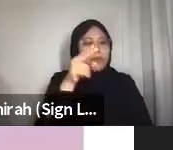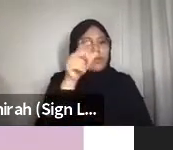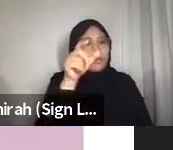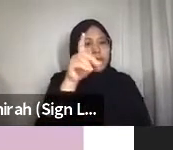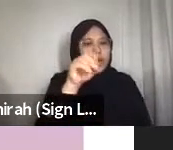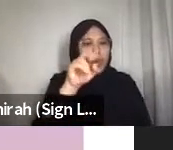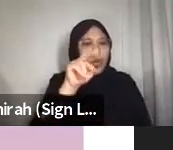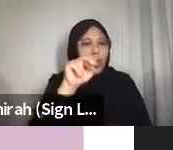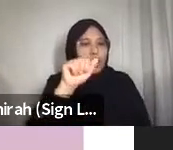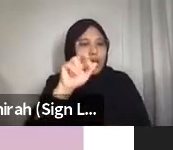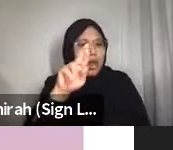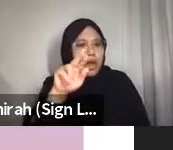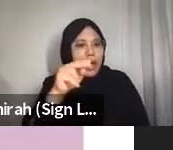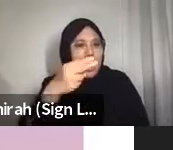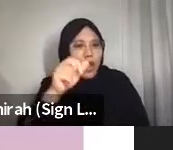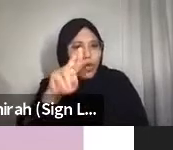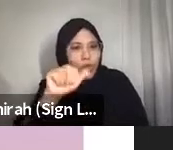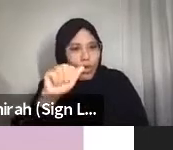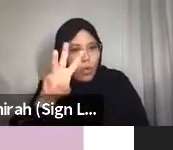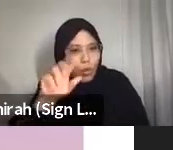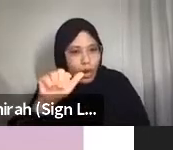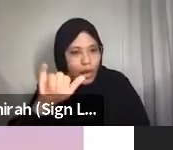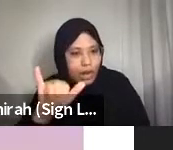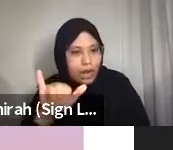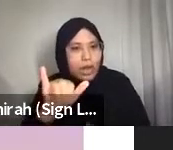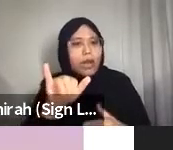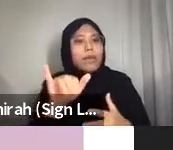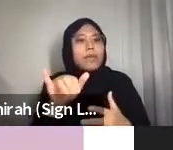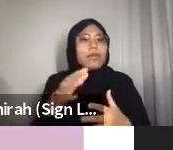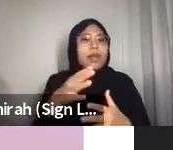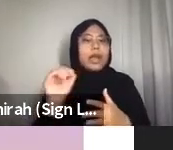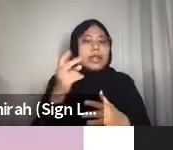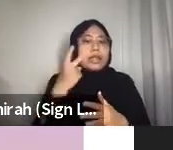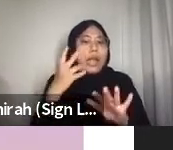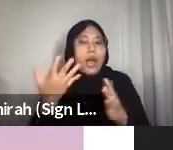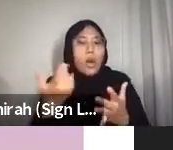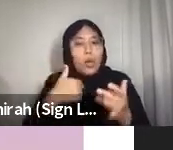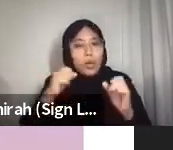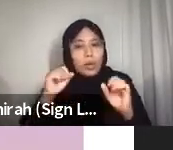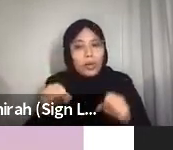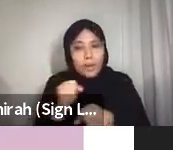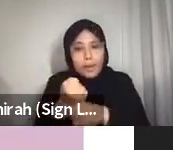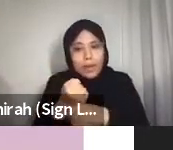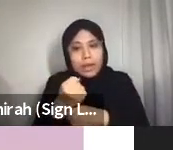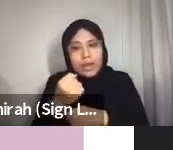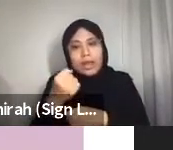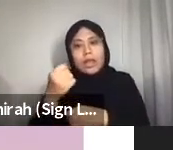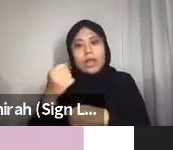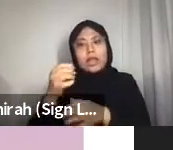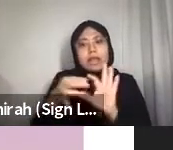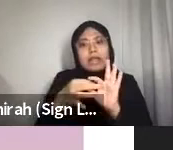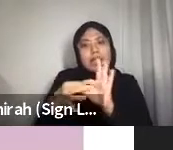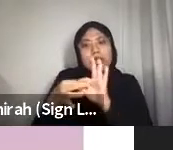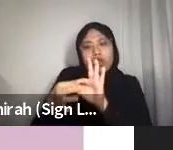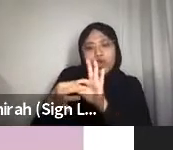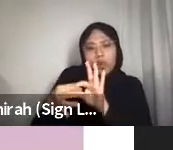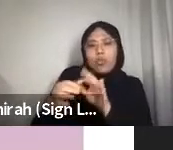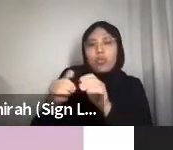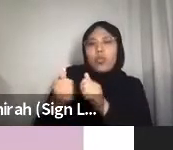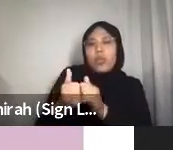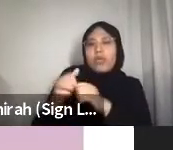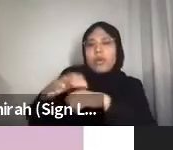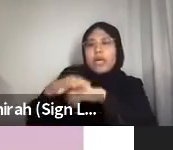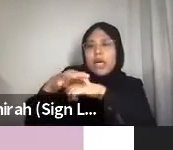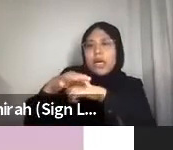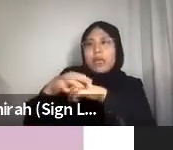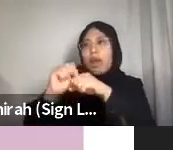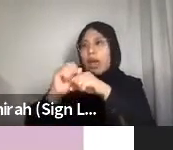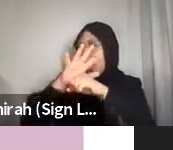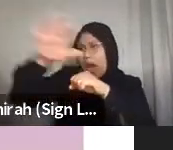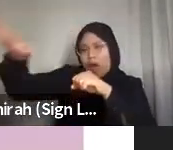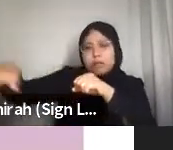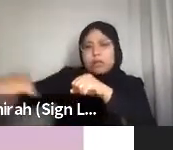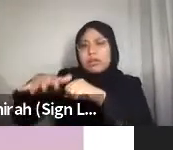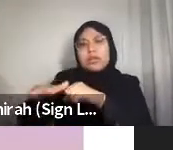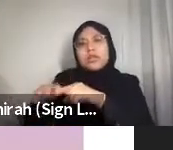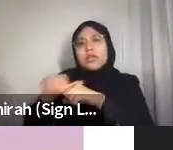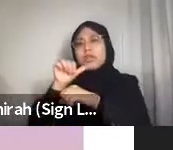And in terms of how we can make kin with places and with earth-others beyond the notion of ancestry and genealogy,